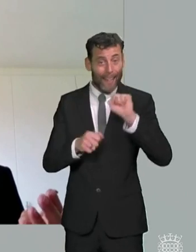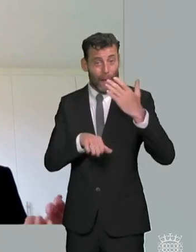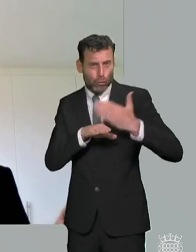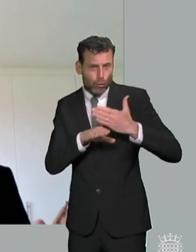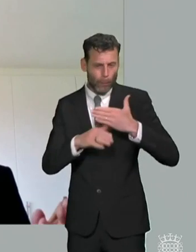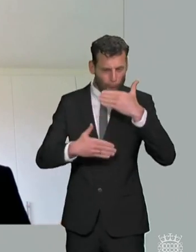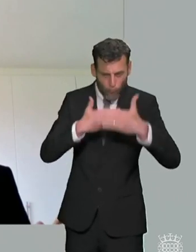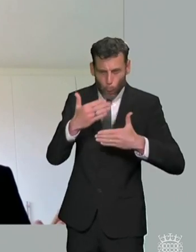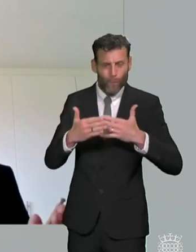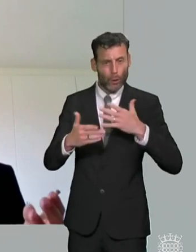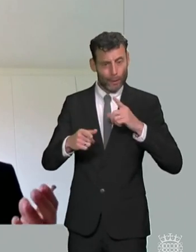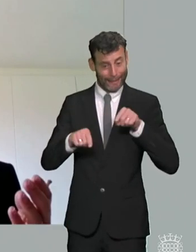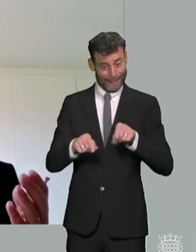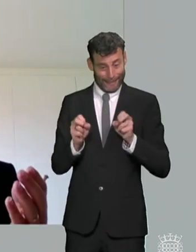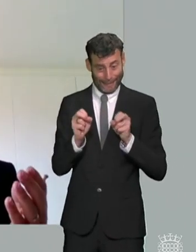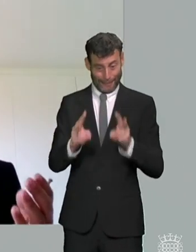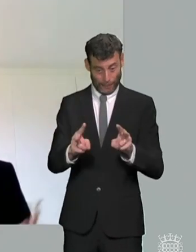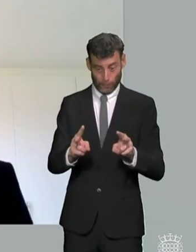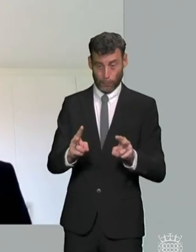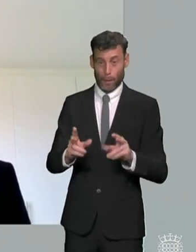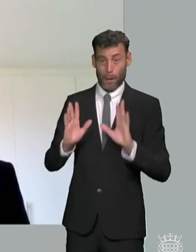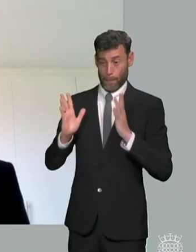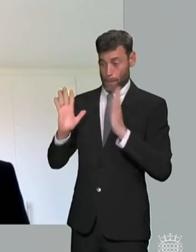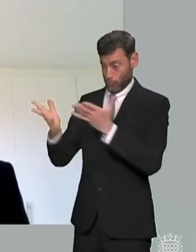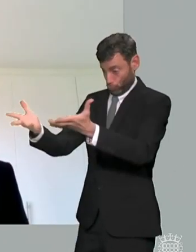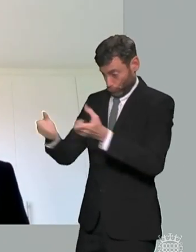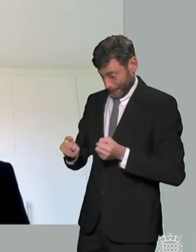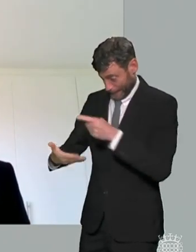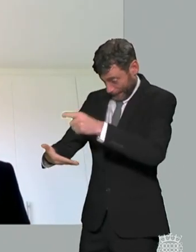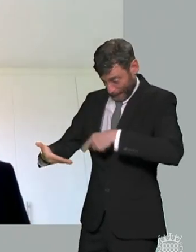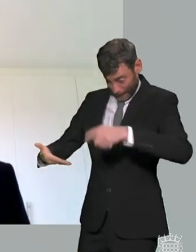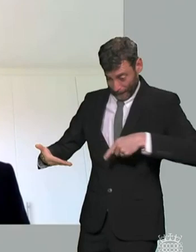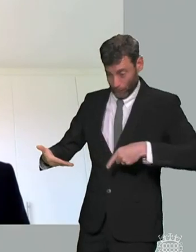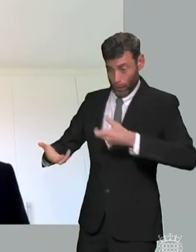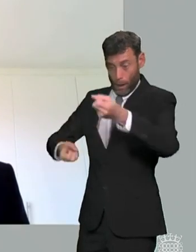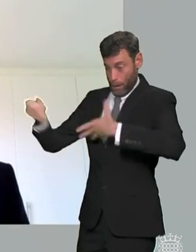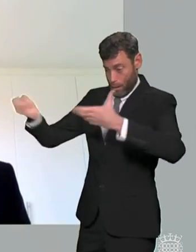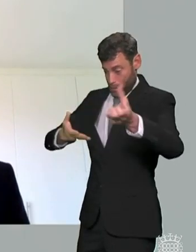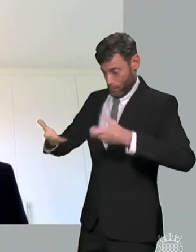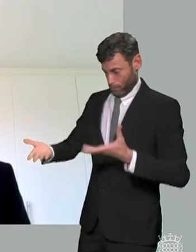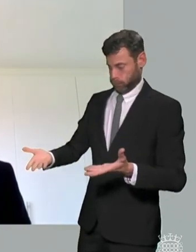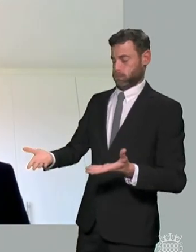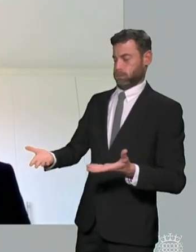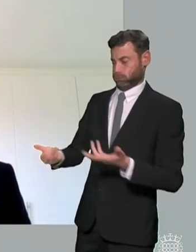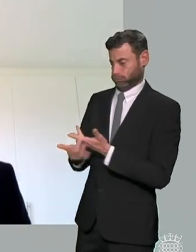a system work which simply often doesn't have the resources in it to deliver so i mean i completely